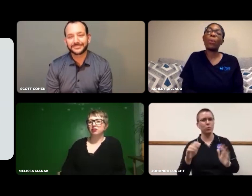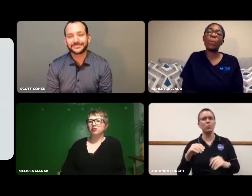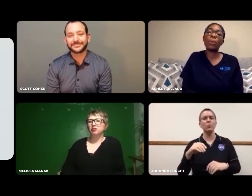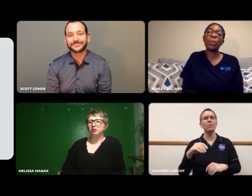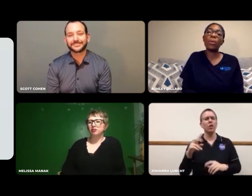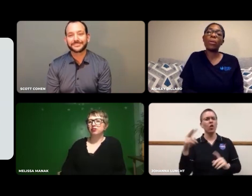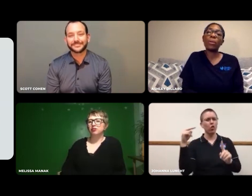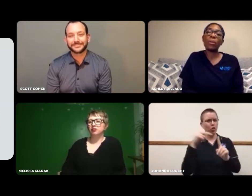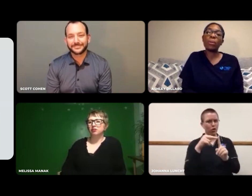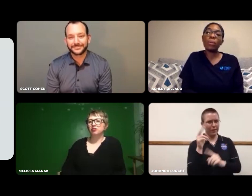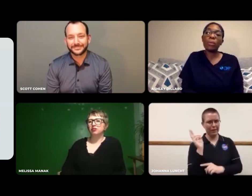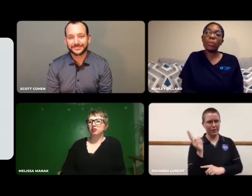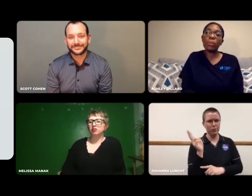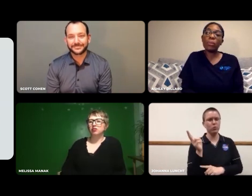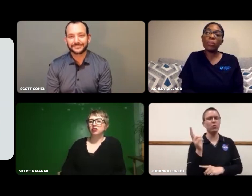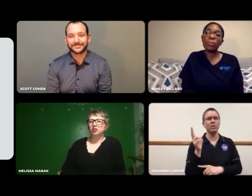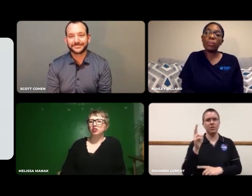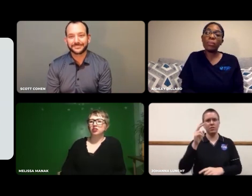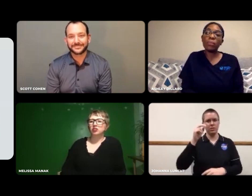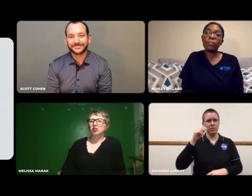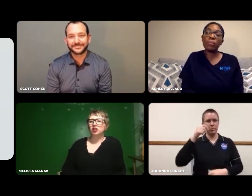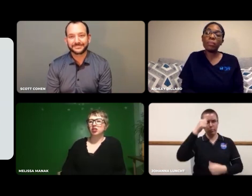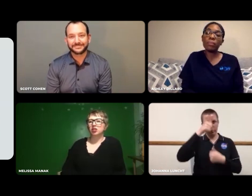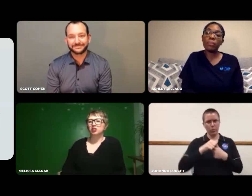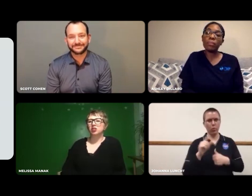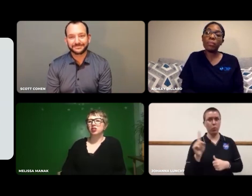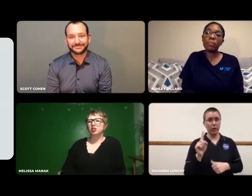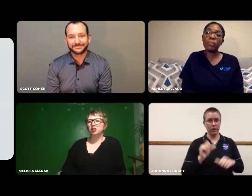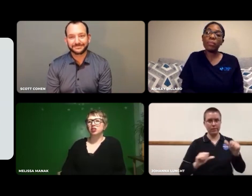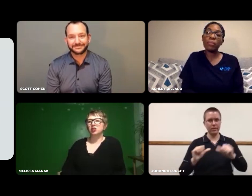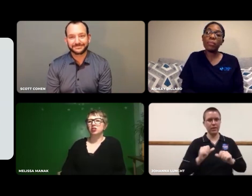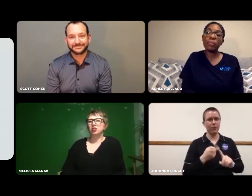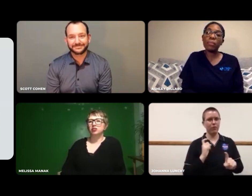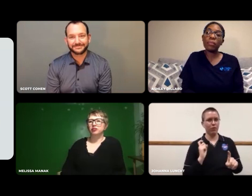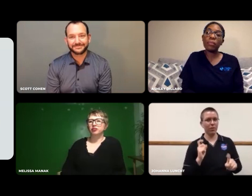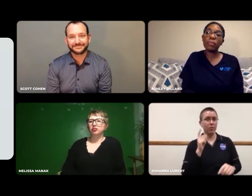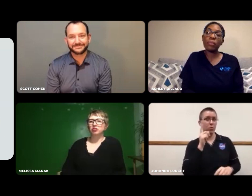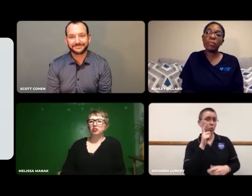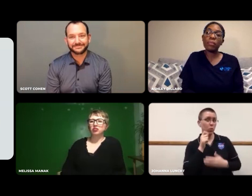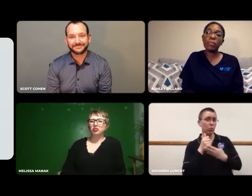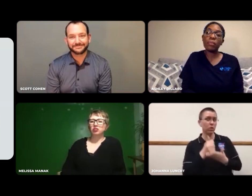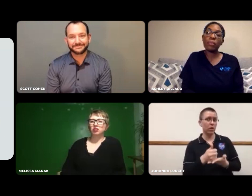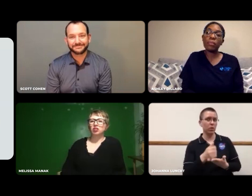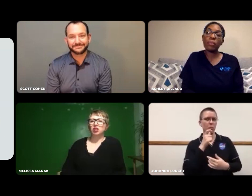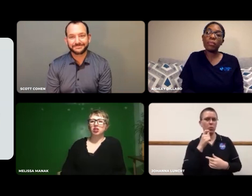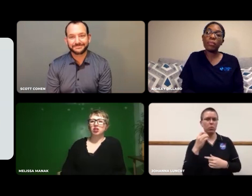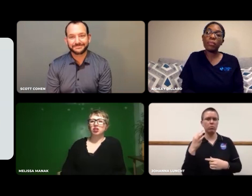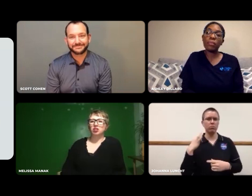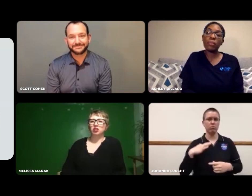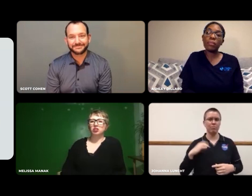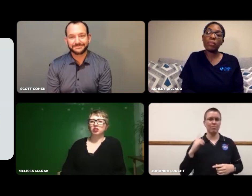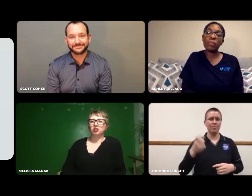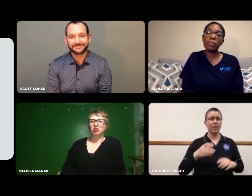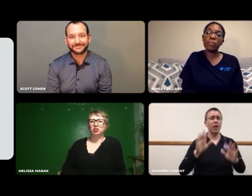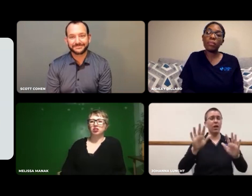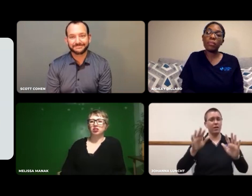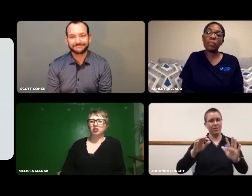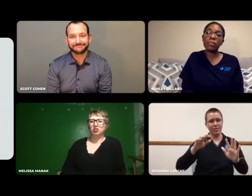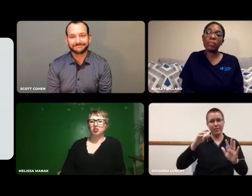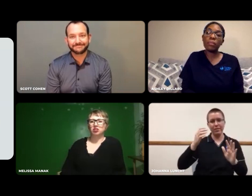It's important to look back into history and remembering where science came from and who helped.